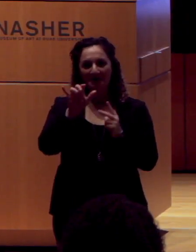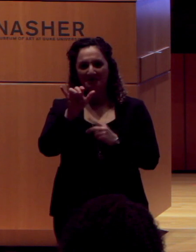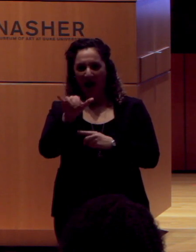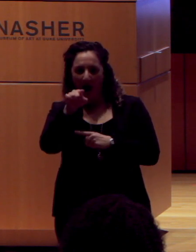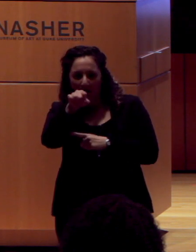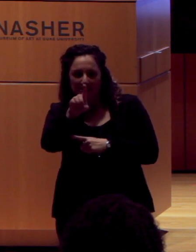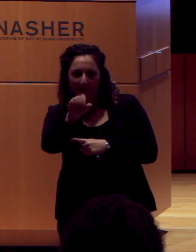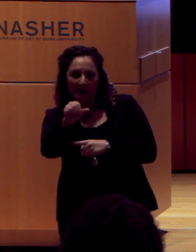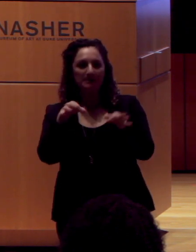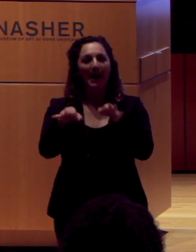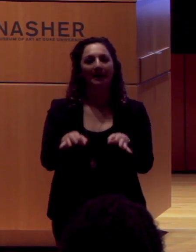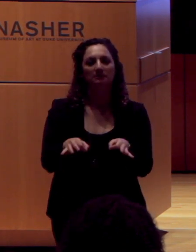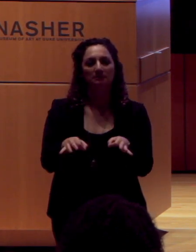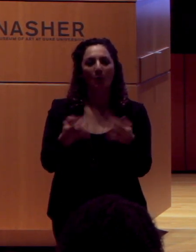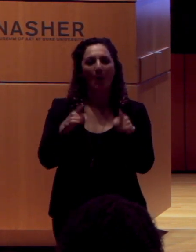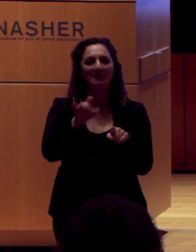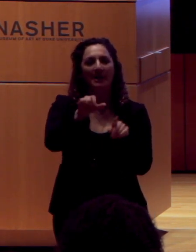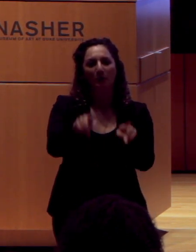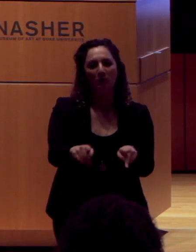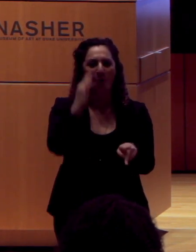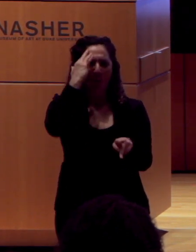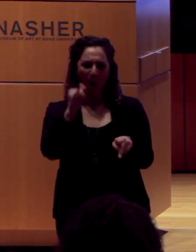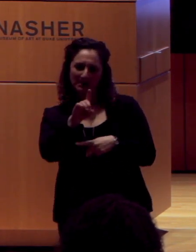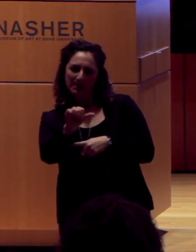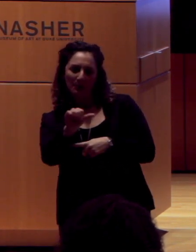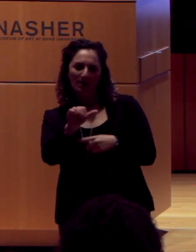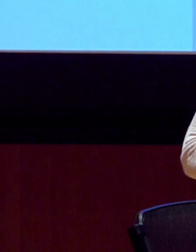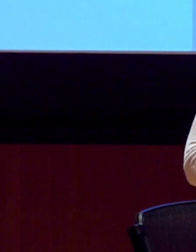I want to know what happened to that person, why they’re disabled, and what it has to do with anything.